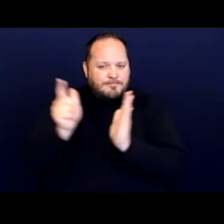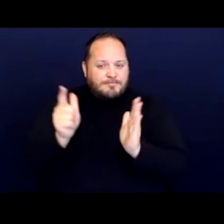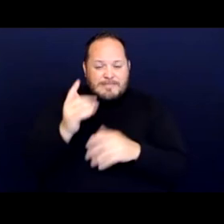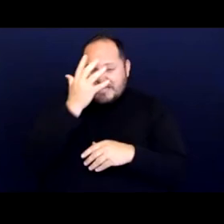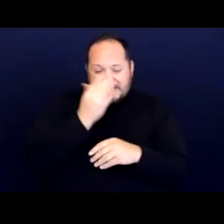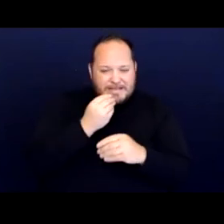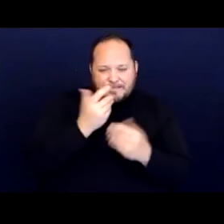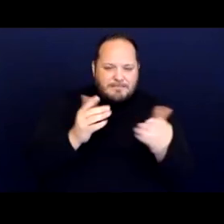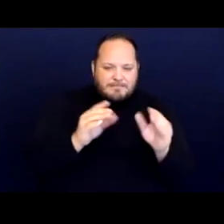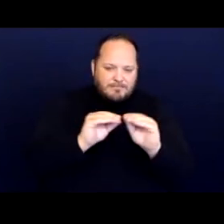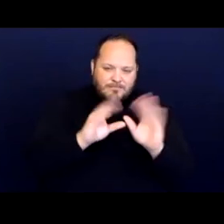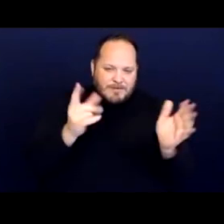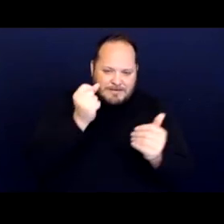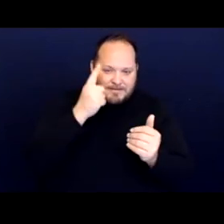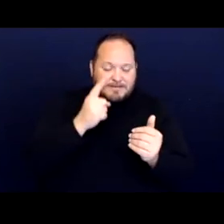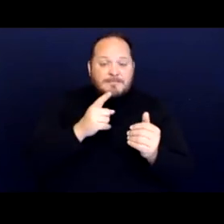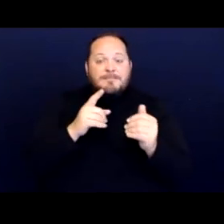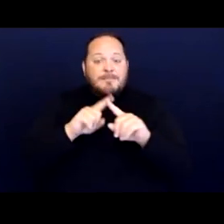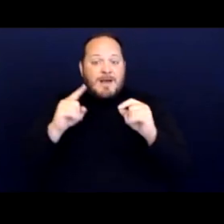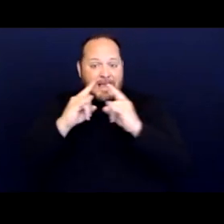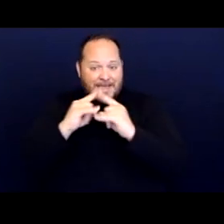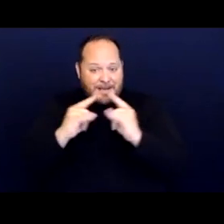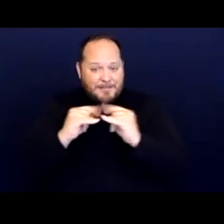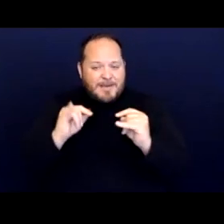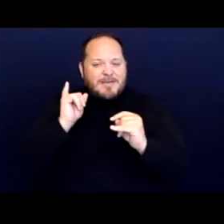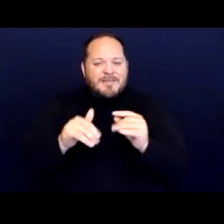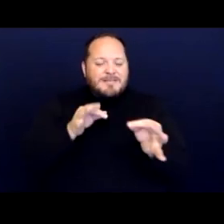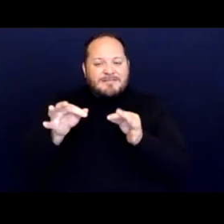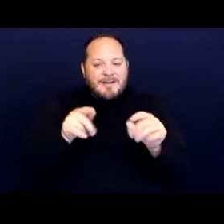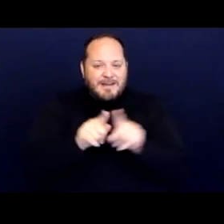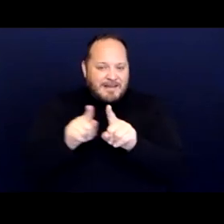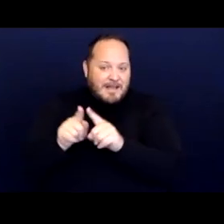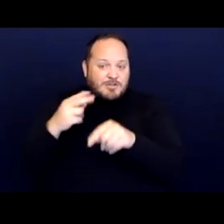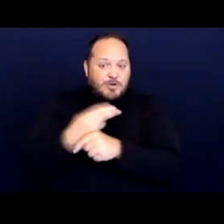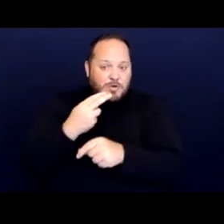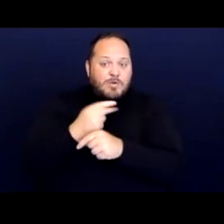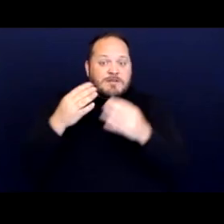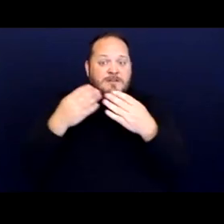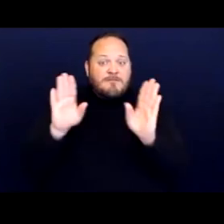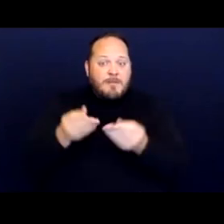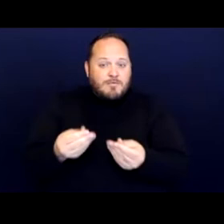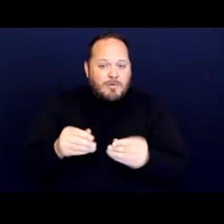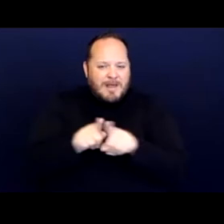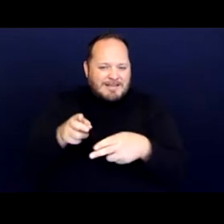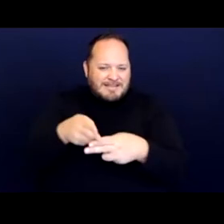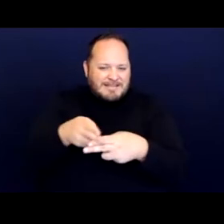but they define camping as the use of public property as a temporary or permanent place of dwelling,